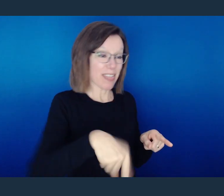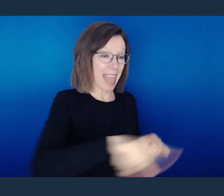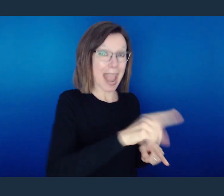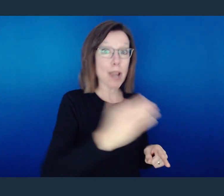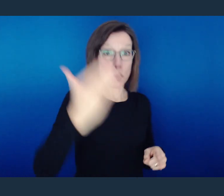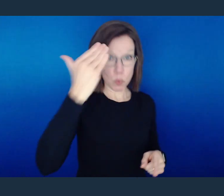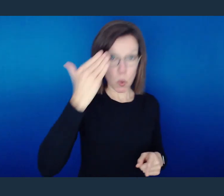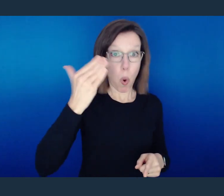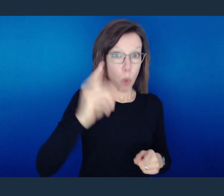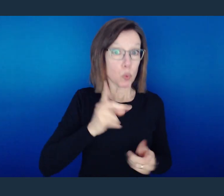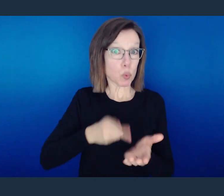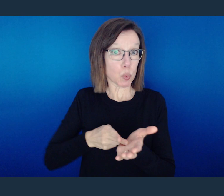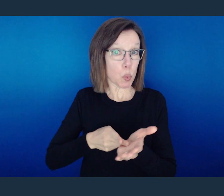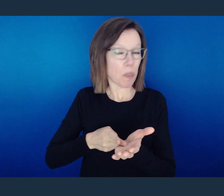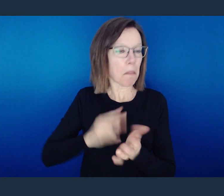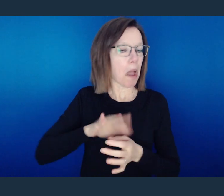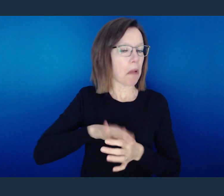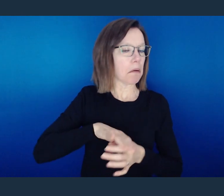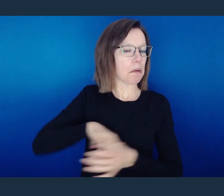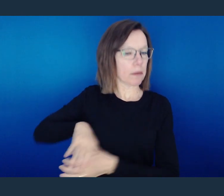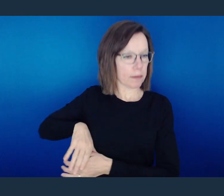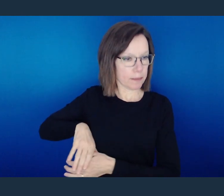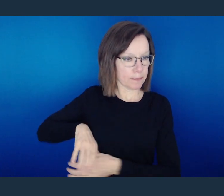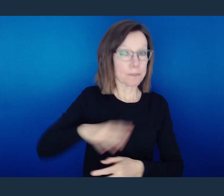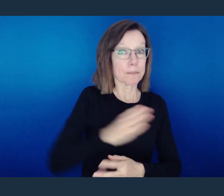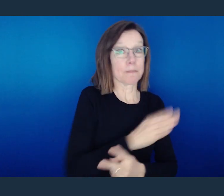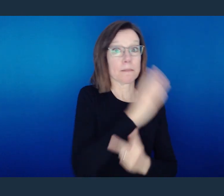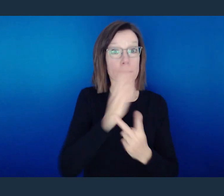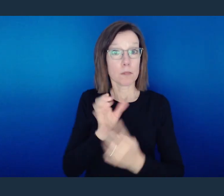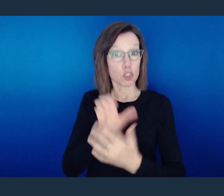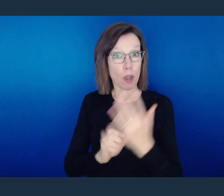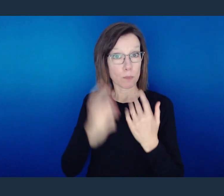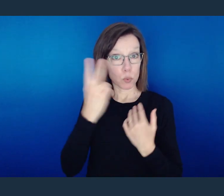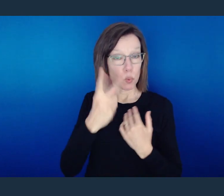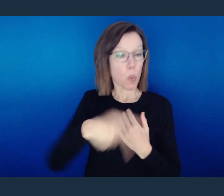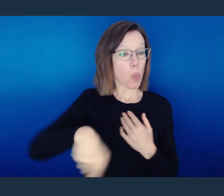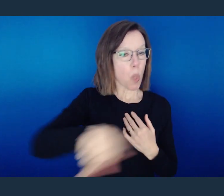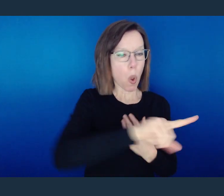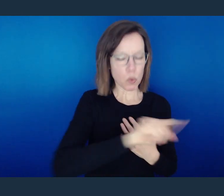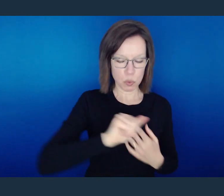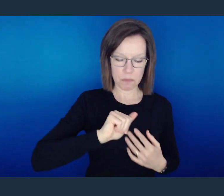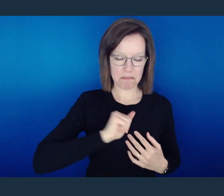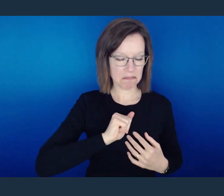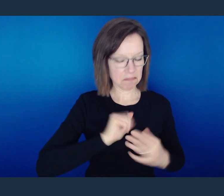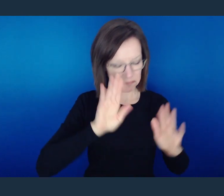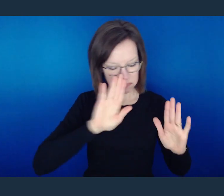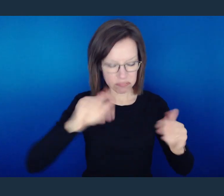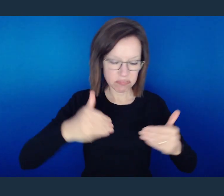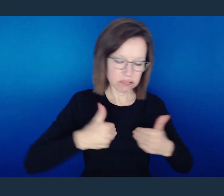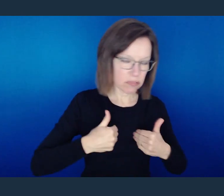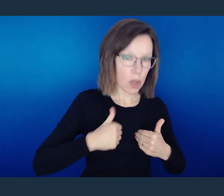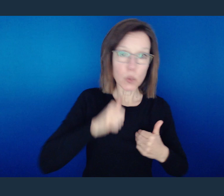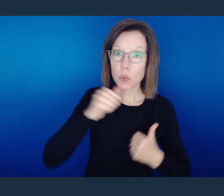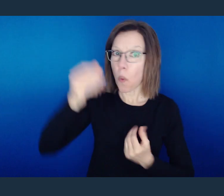of men who suppress the truth. Here we see that those who are self-seeking and do not obey the truth but obey unrighteousness